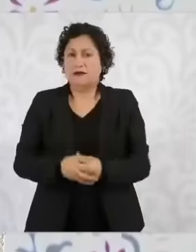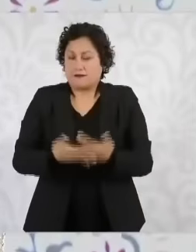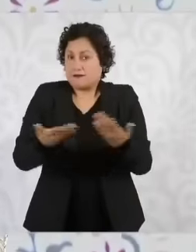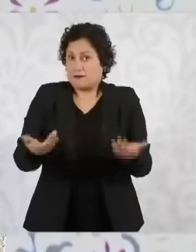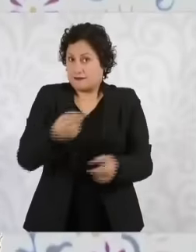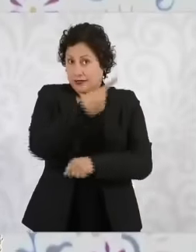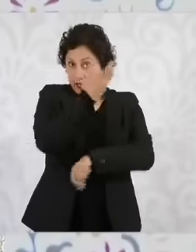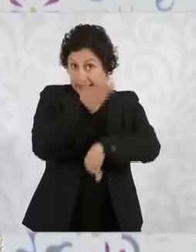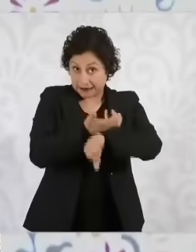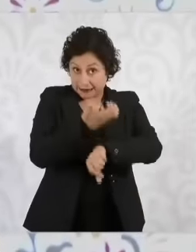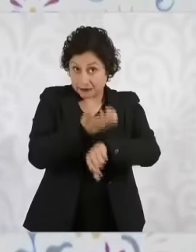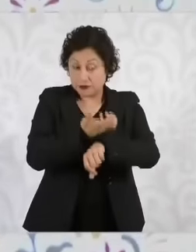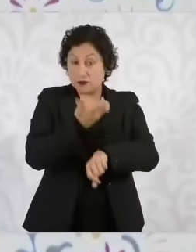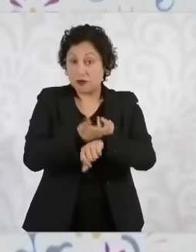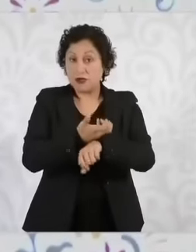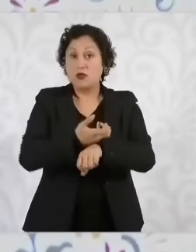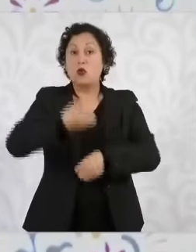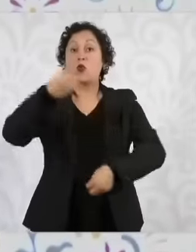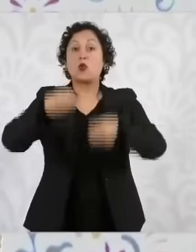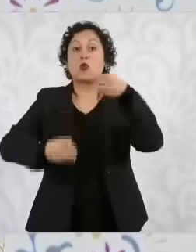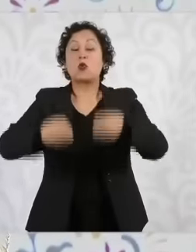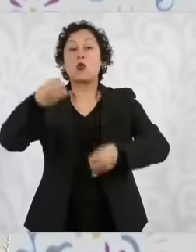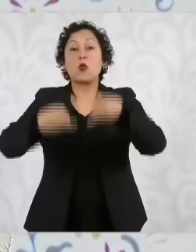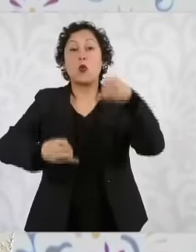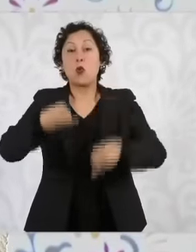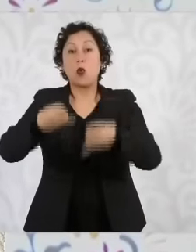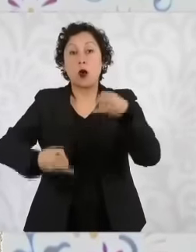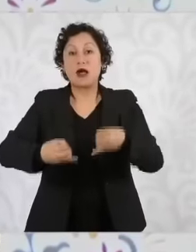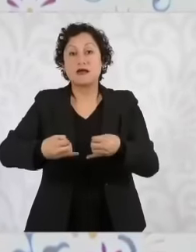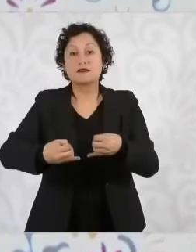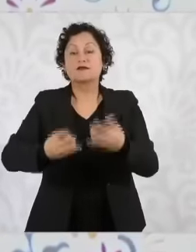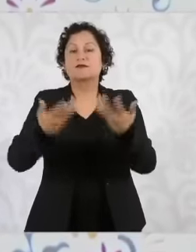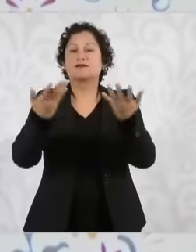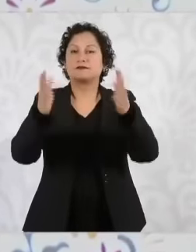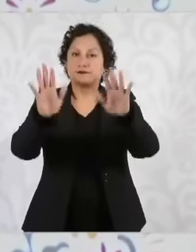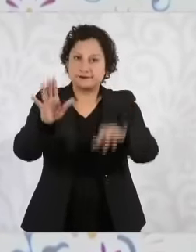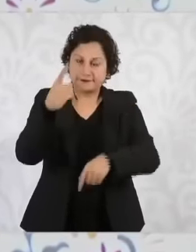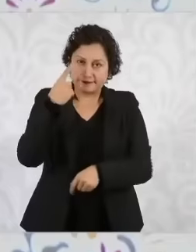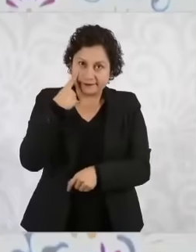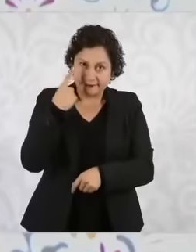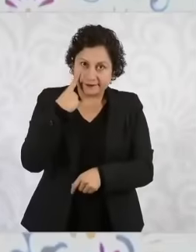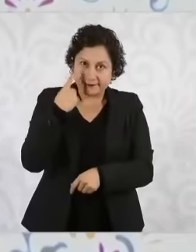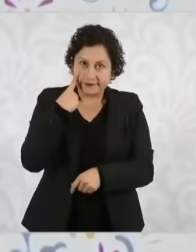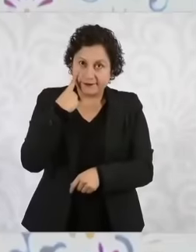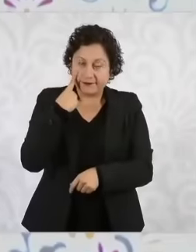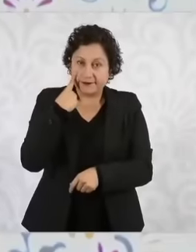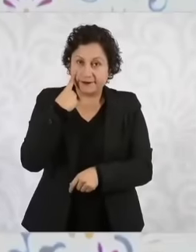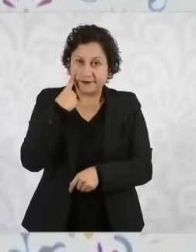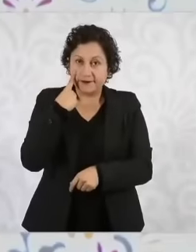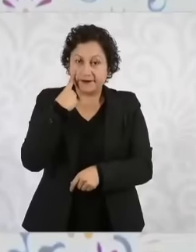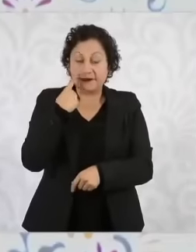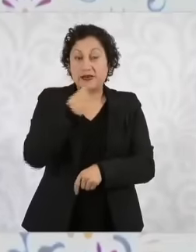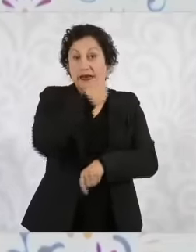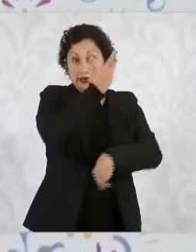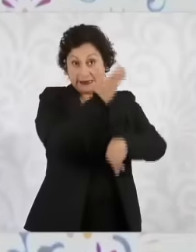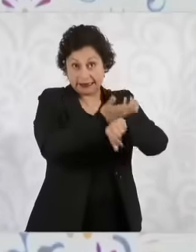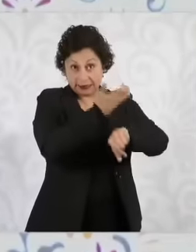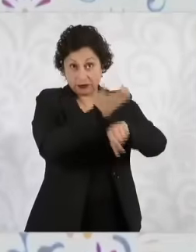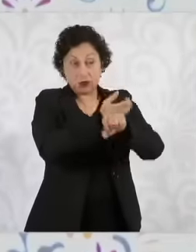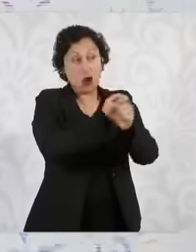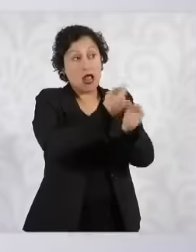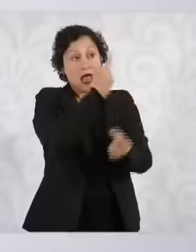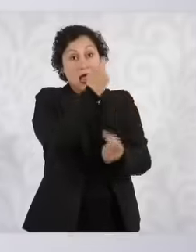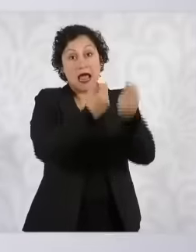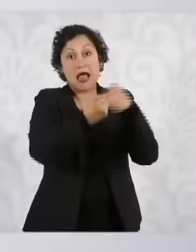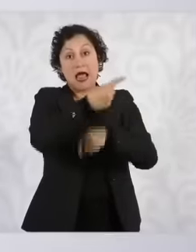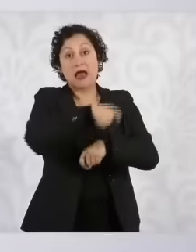there are more judges in the republic than in states where judges choose by